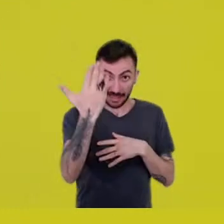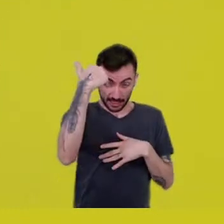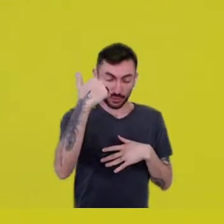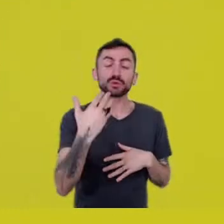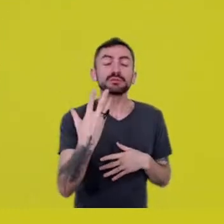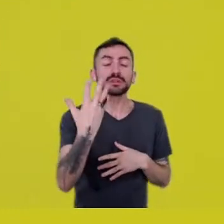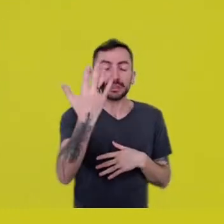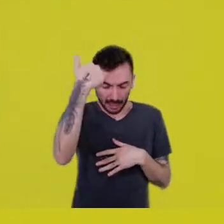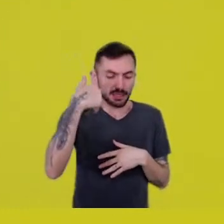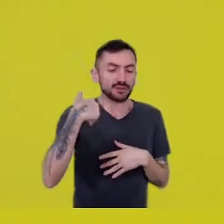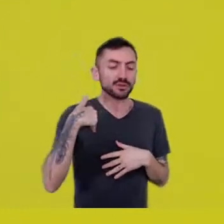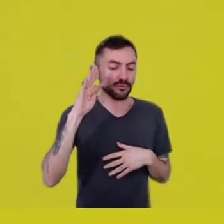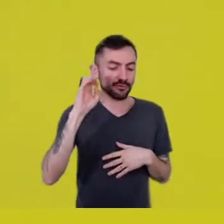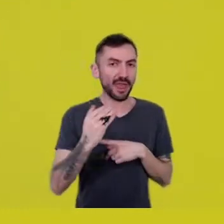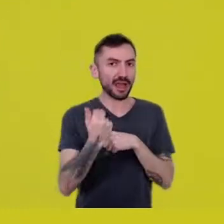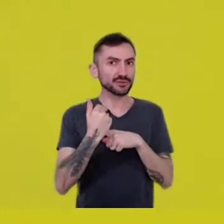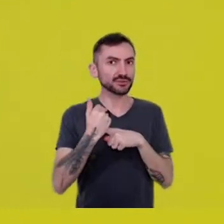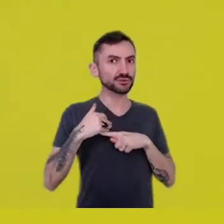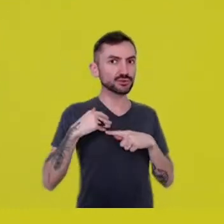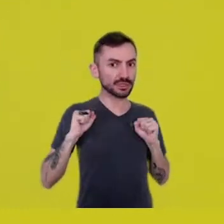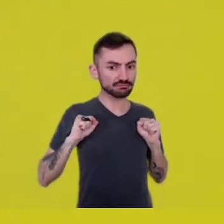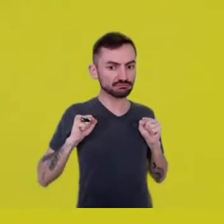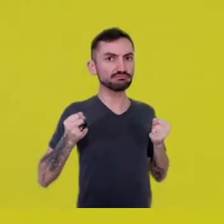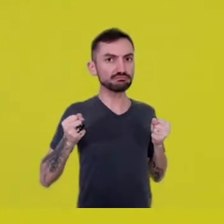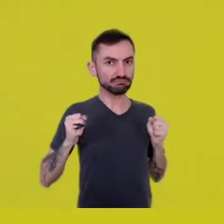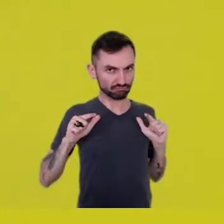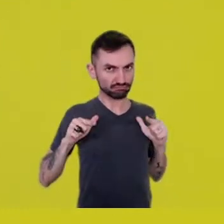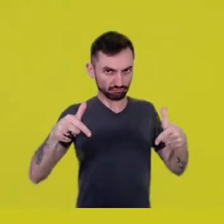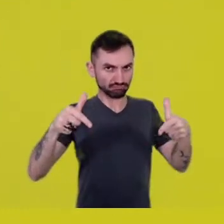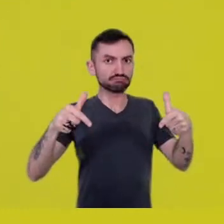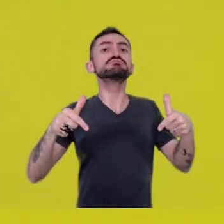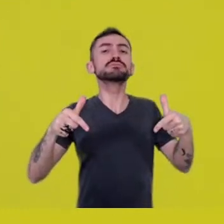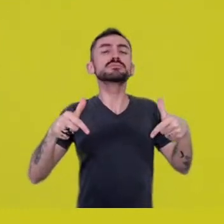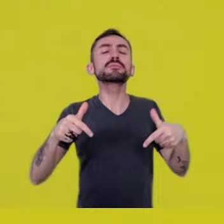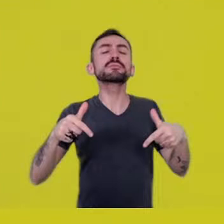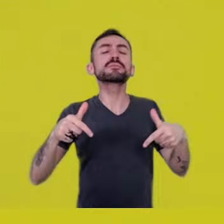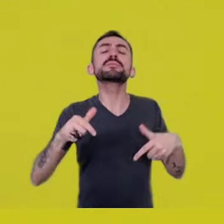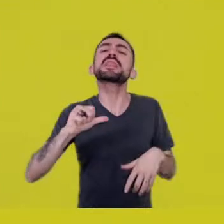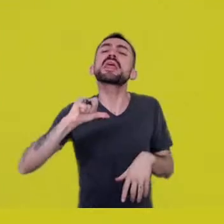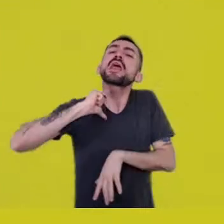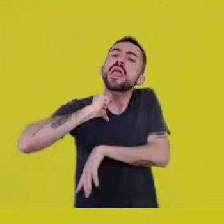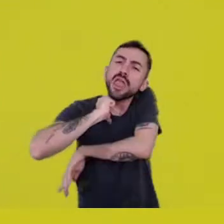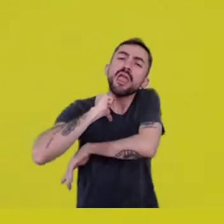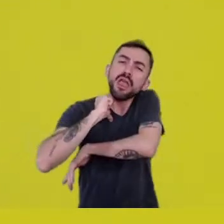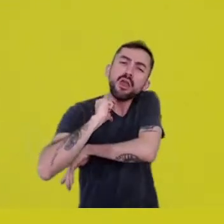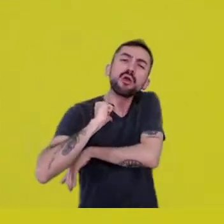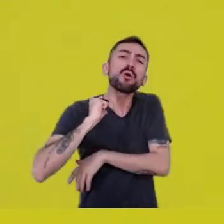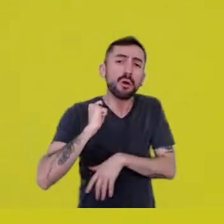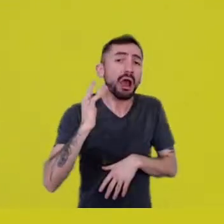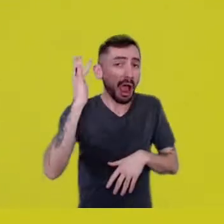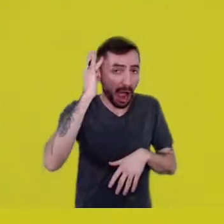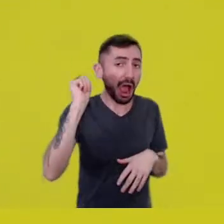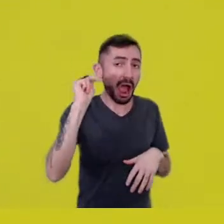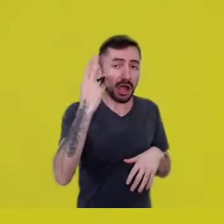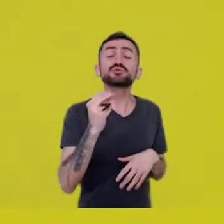And I daresay that culture